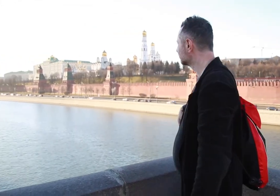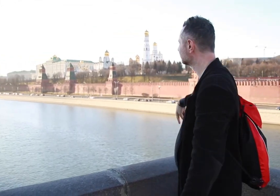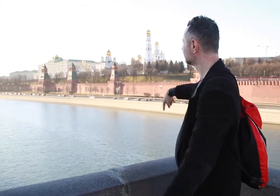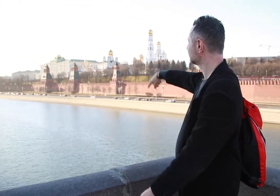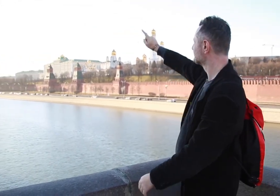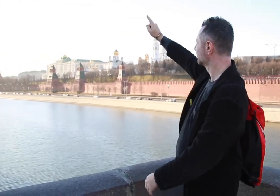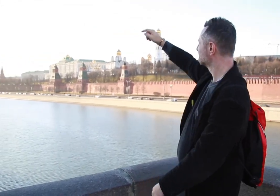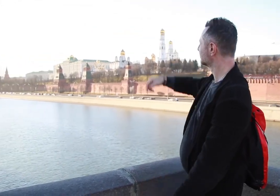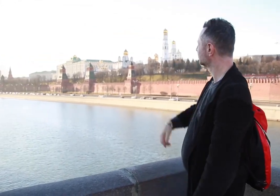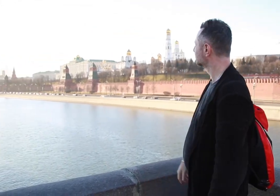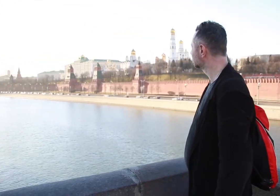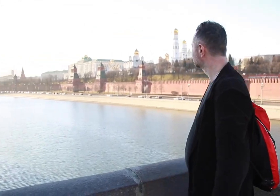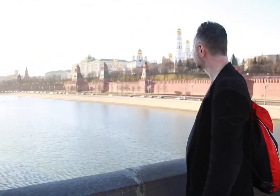boats will travel up and down the river.